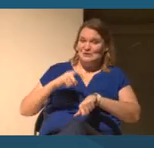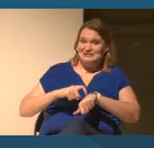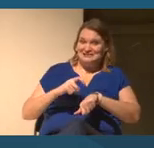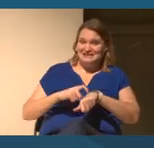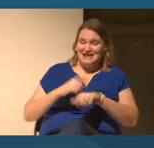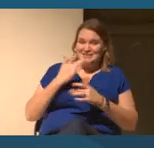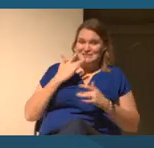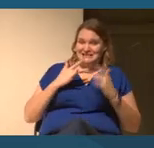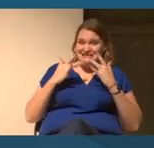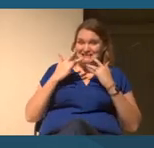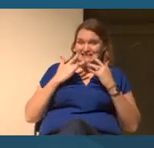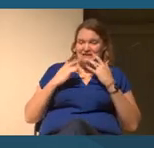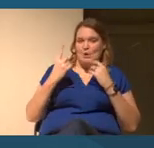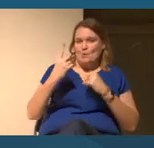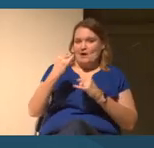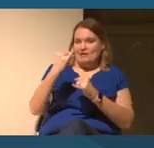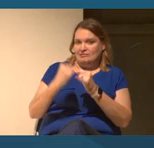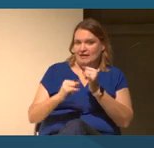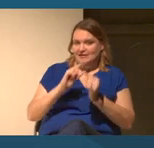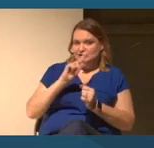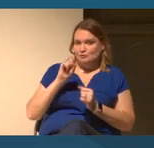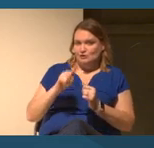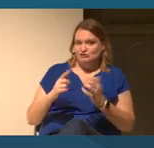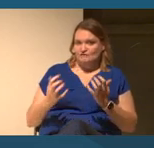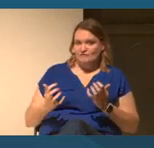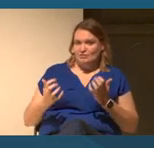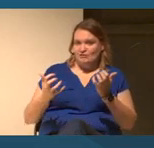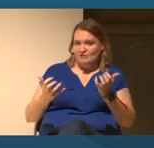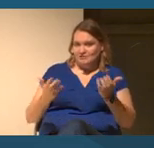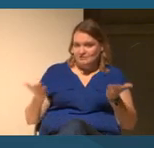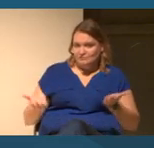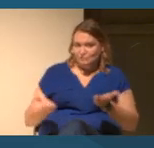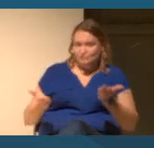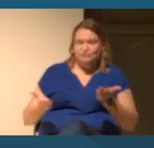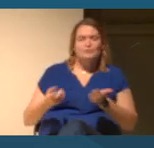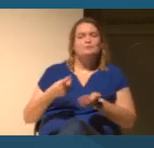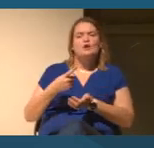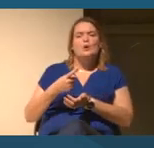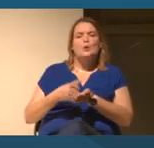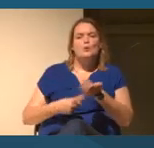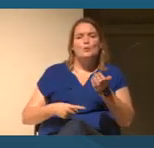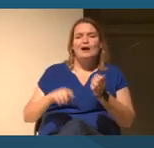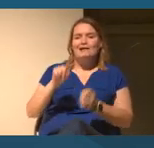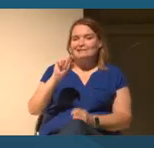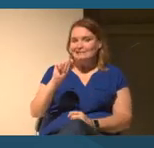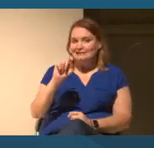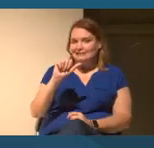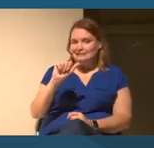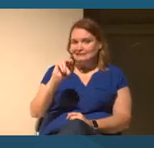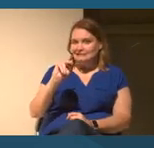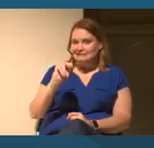last question from the audience here, what tangible resources does the Smithsonian have